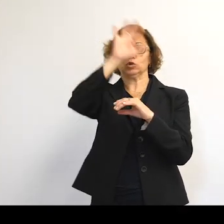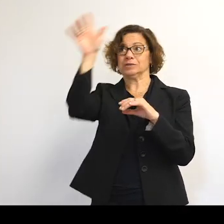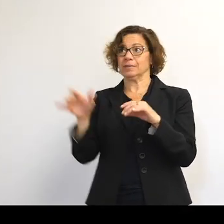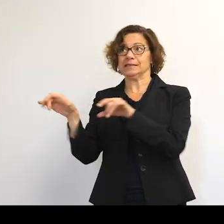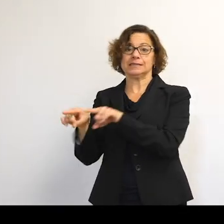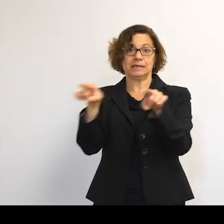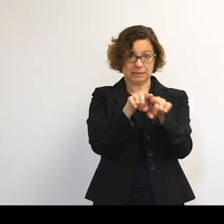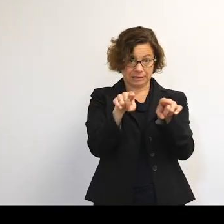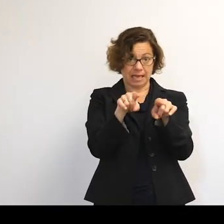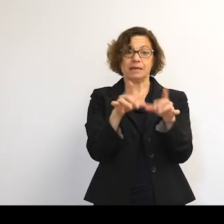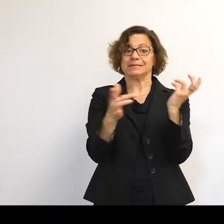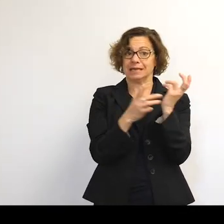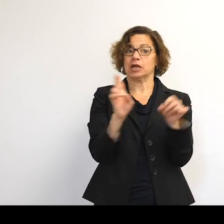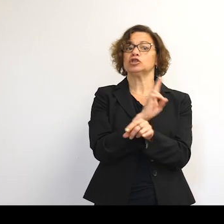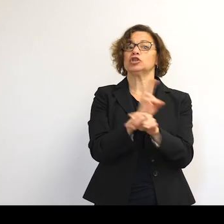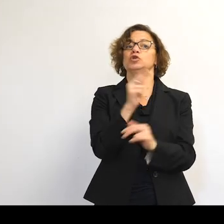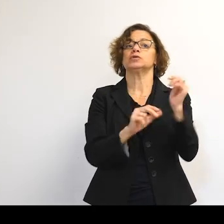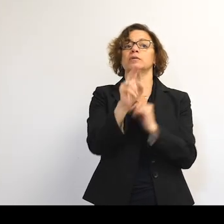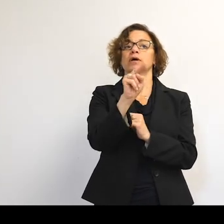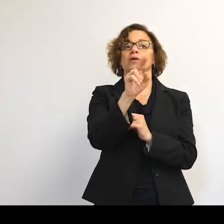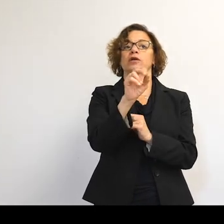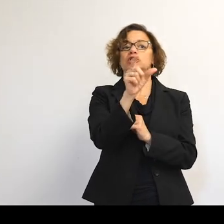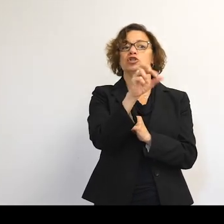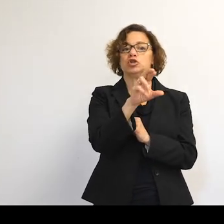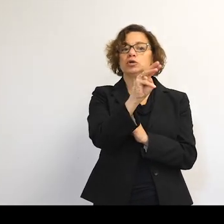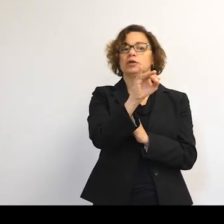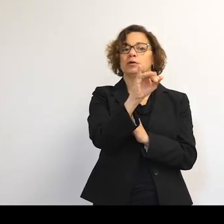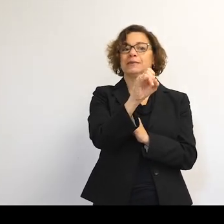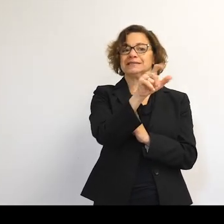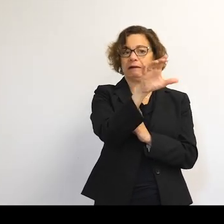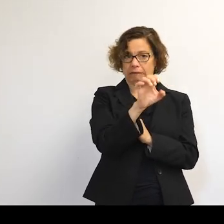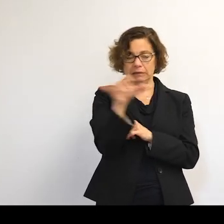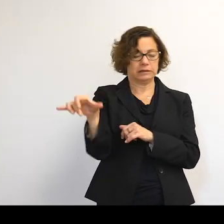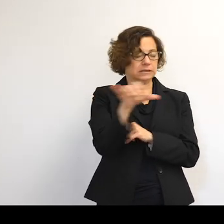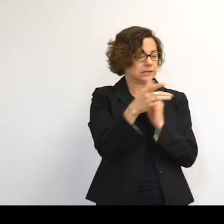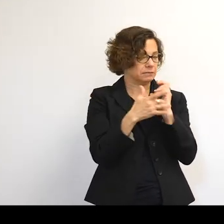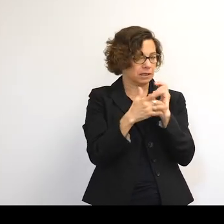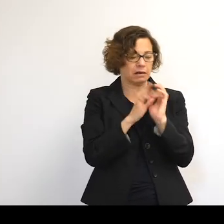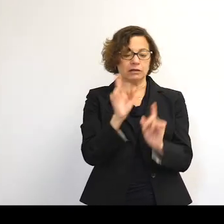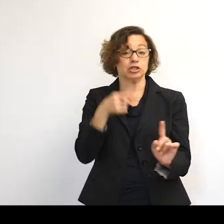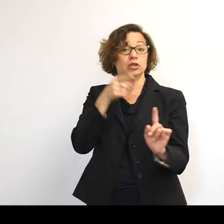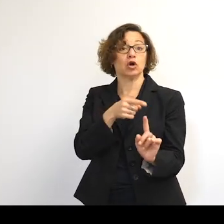to build a nuclear missile, OK? A nuclear missile aims to put a warhead in orbit